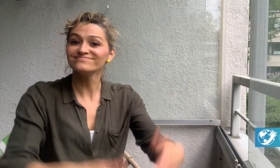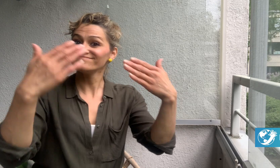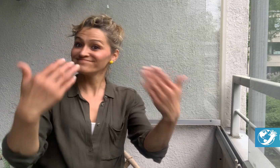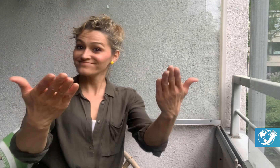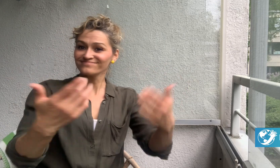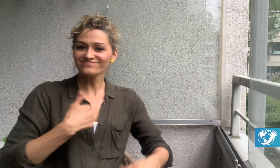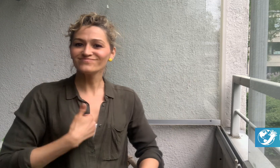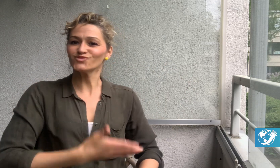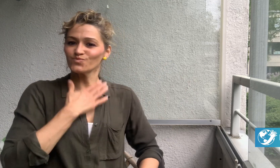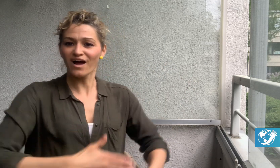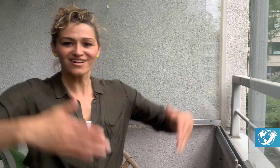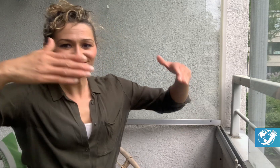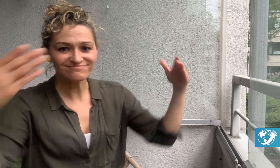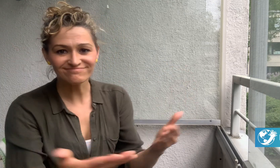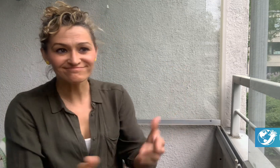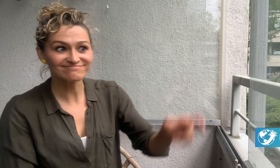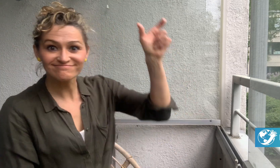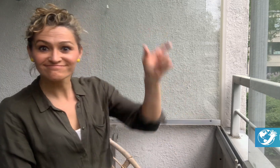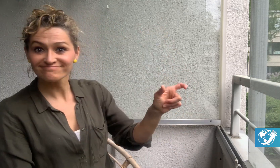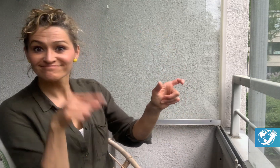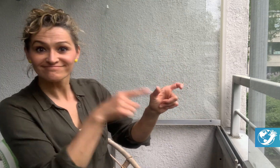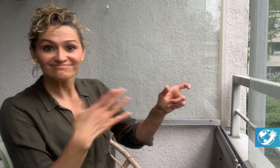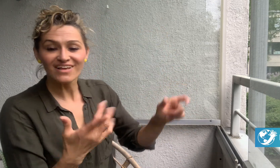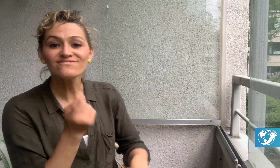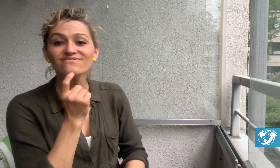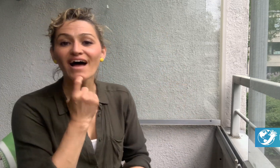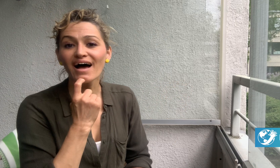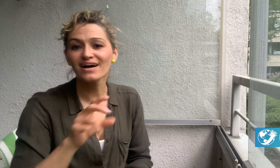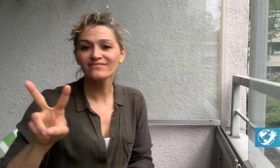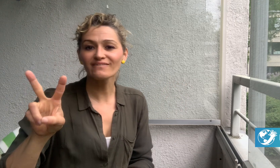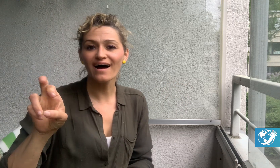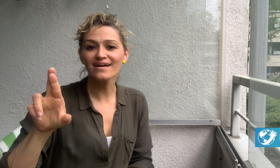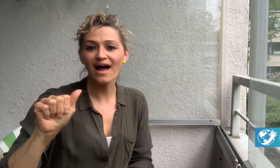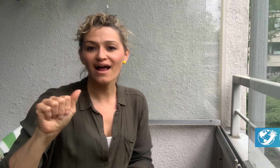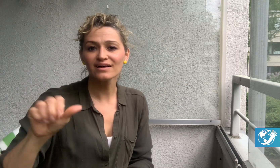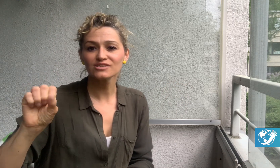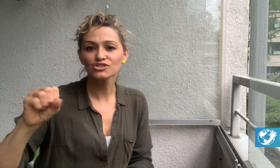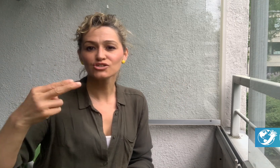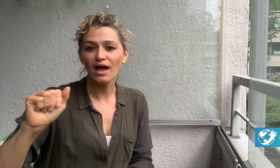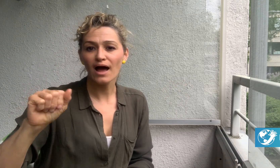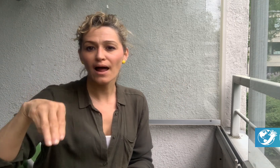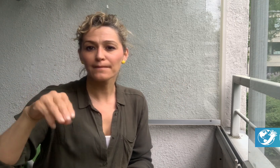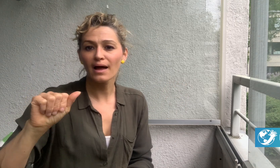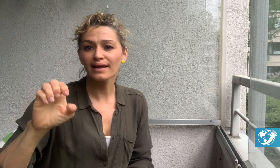Let me introduce you to Vera Shamaeva,